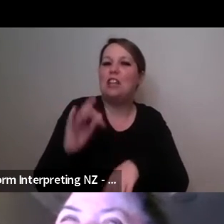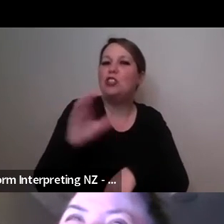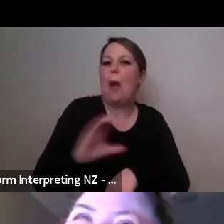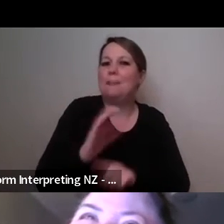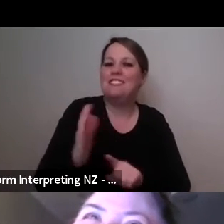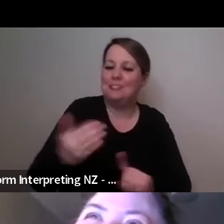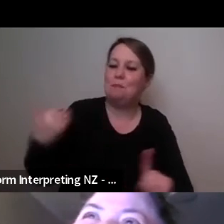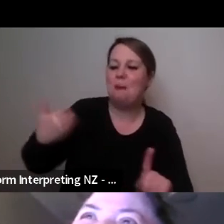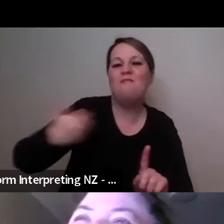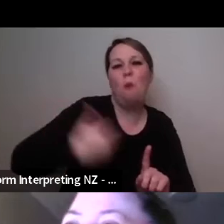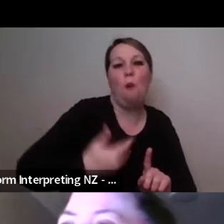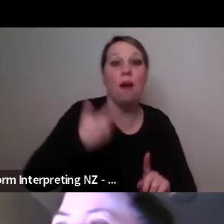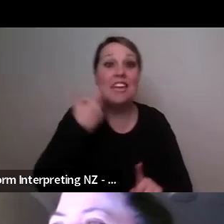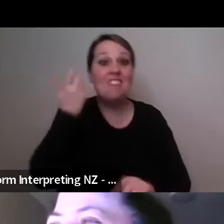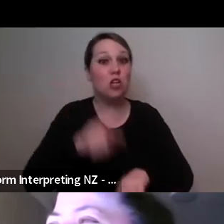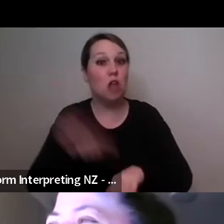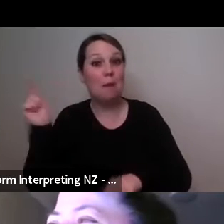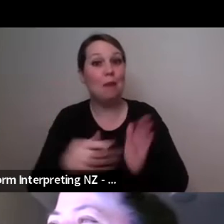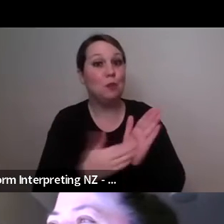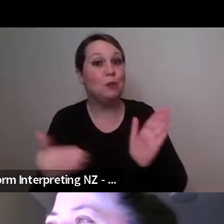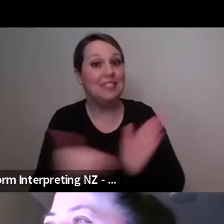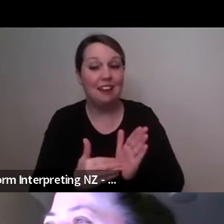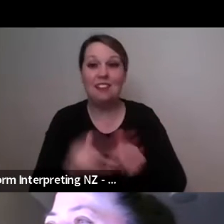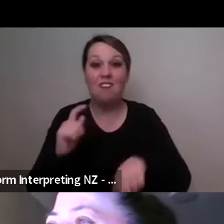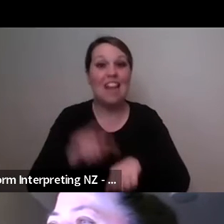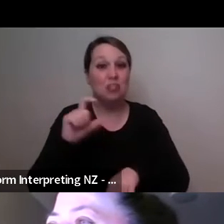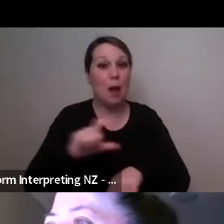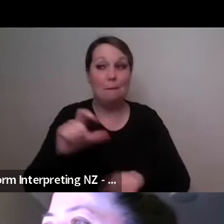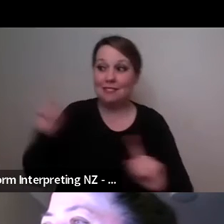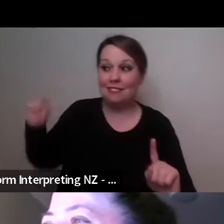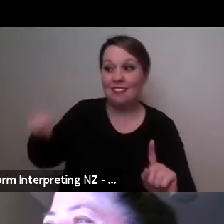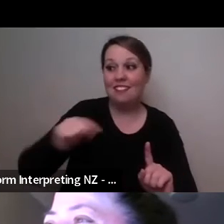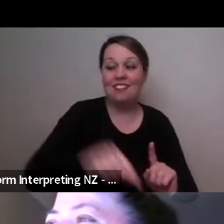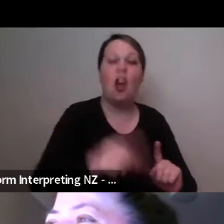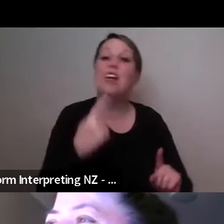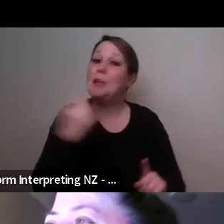Touch Compass um, so as I mentioned Touch Compass has a, has a big place in my heart uh working in